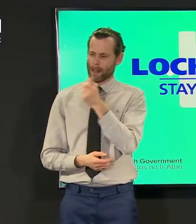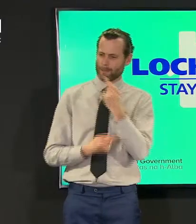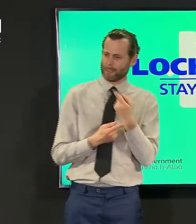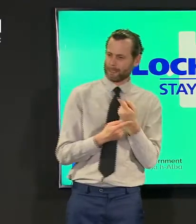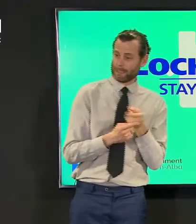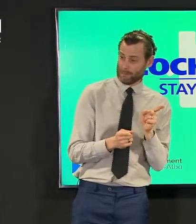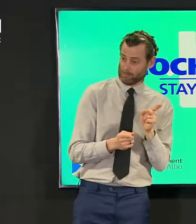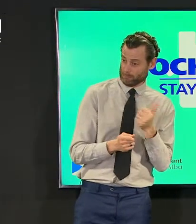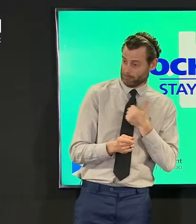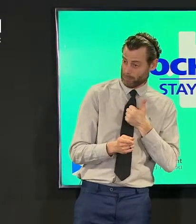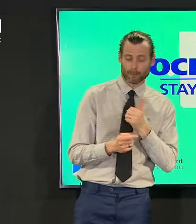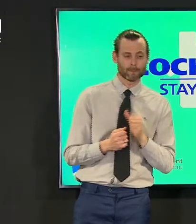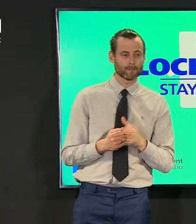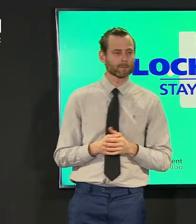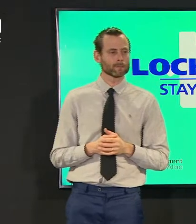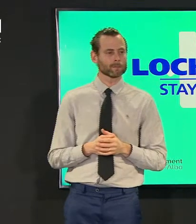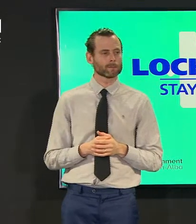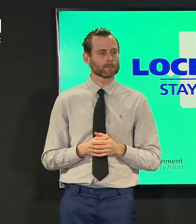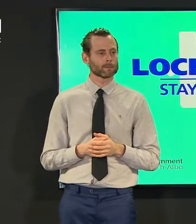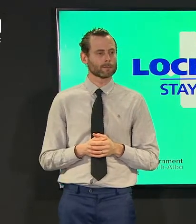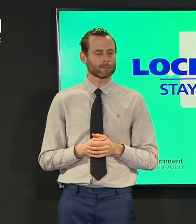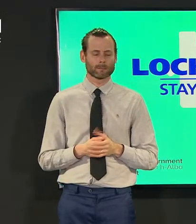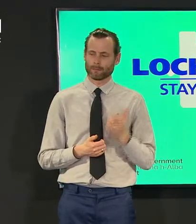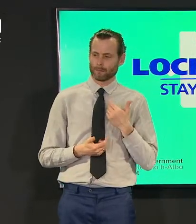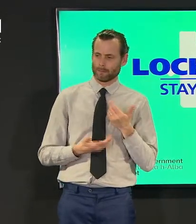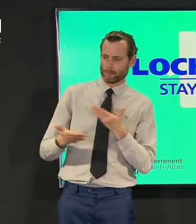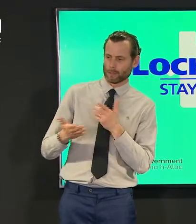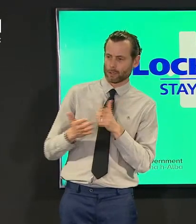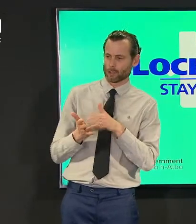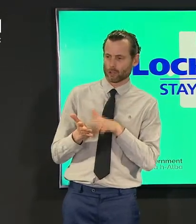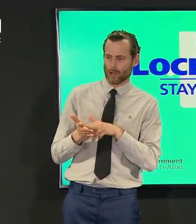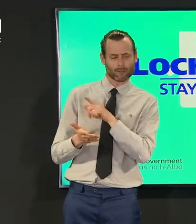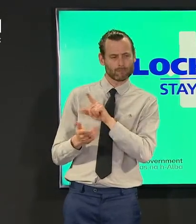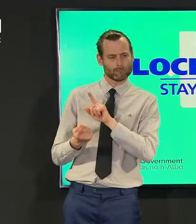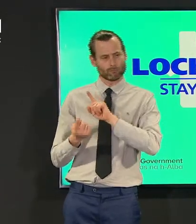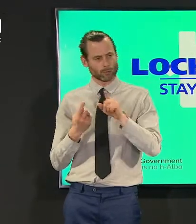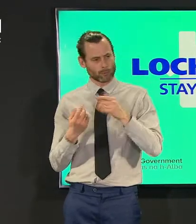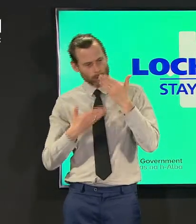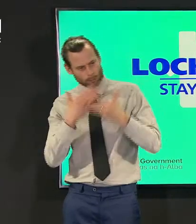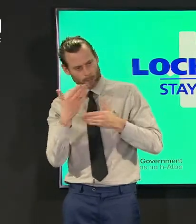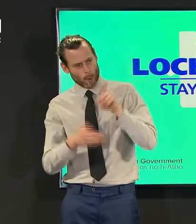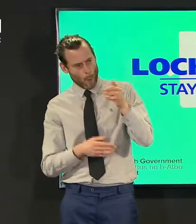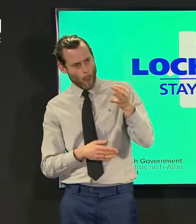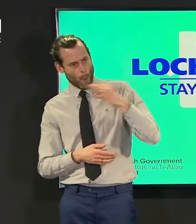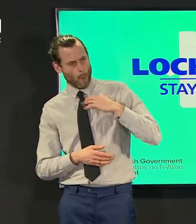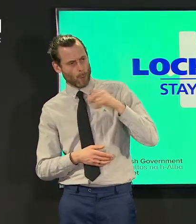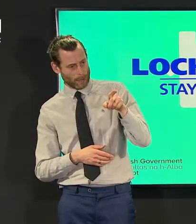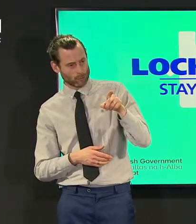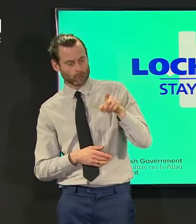uh i'll let jason deal with uh a fair bit of what you've just asked given uh his engagement